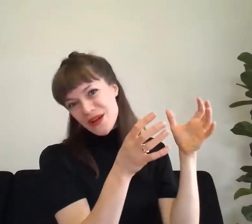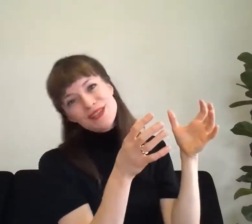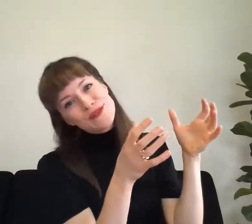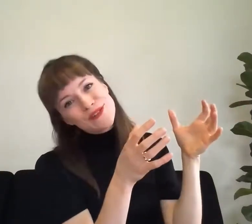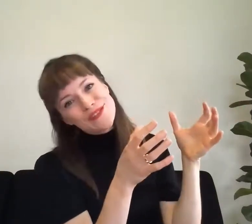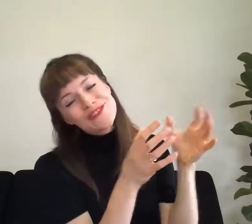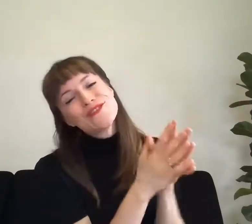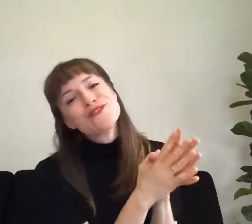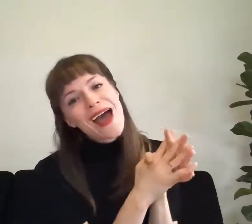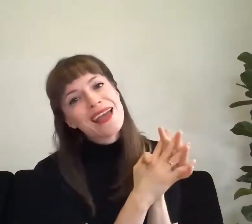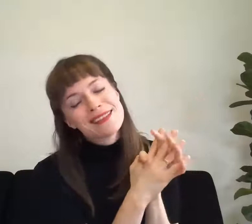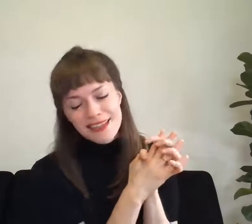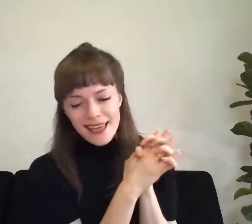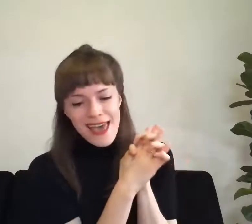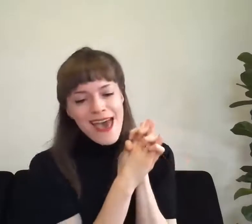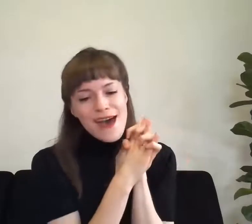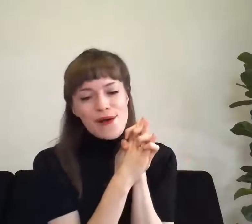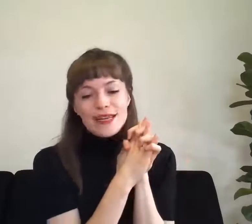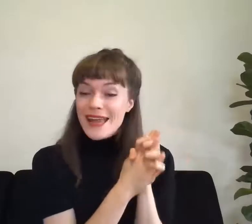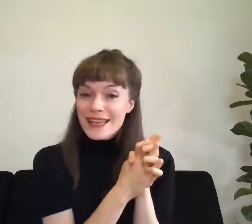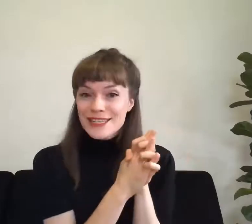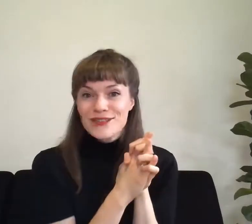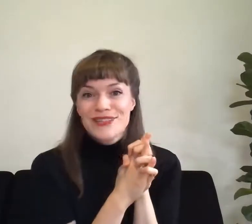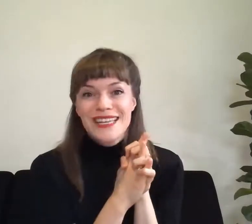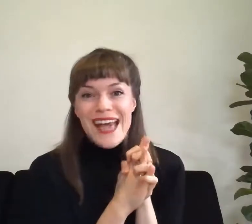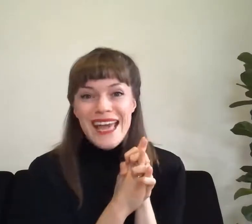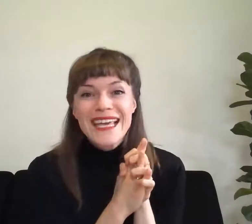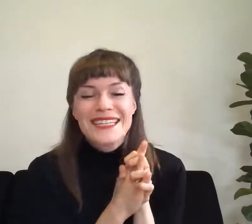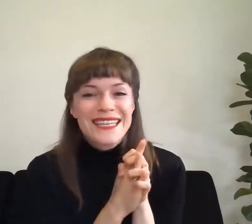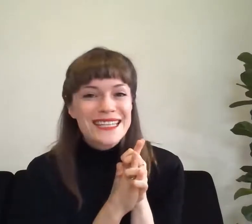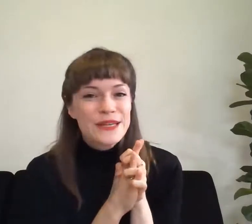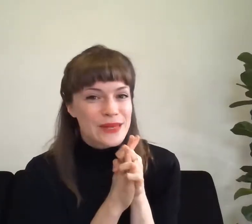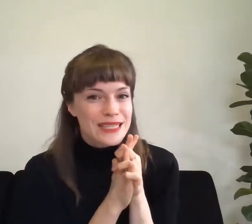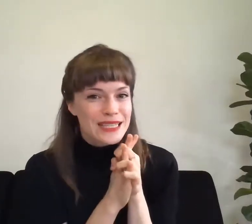Wonderful. Alright, our next song today is Incy Wincy Spider